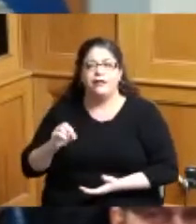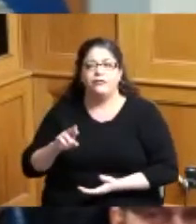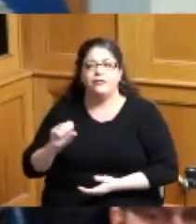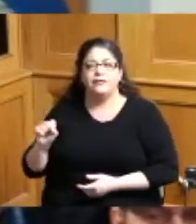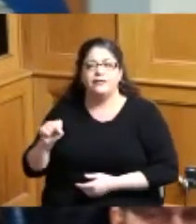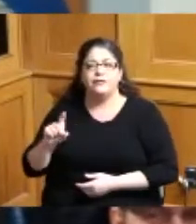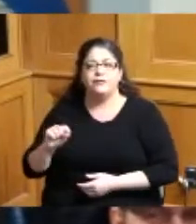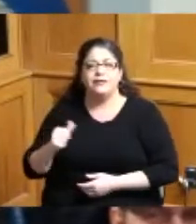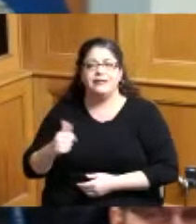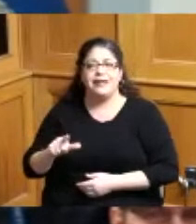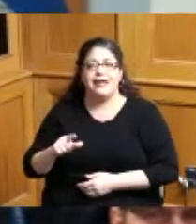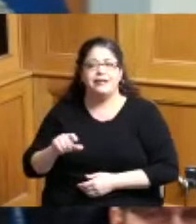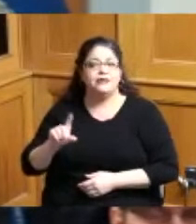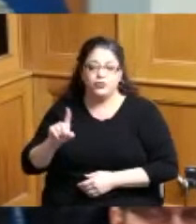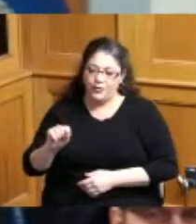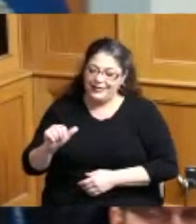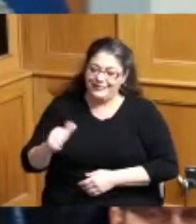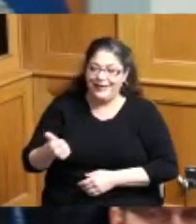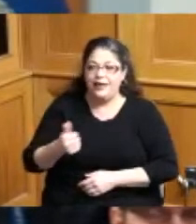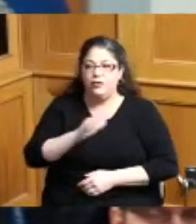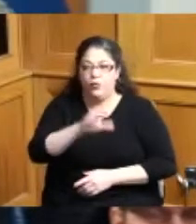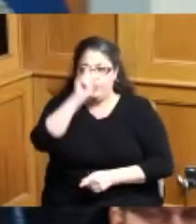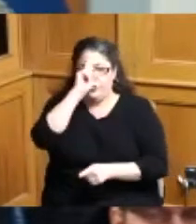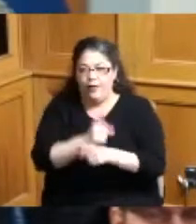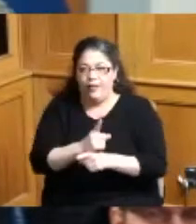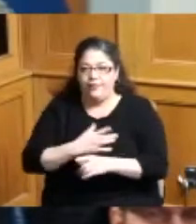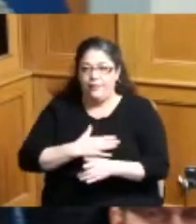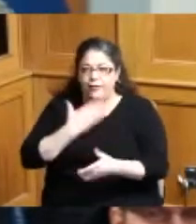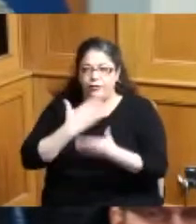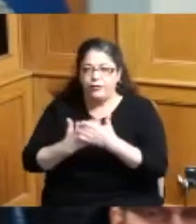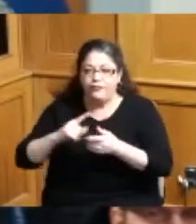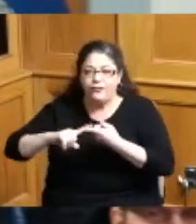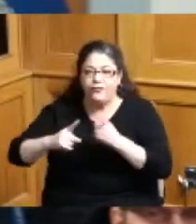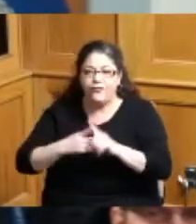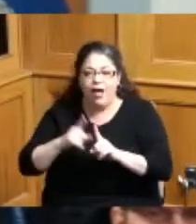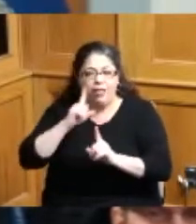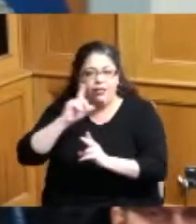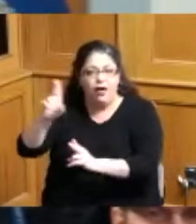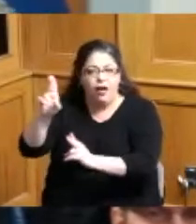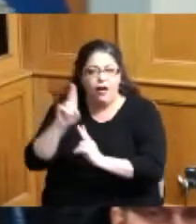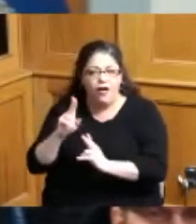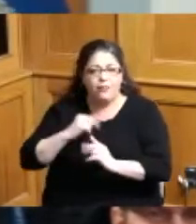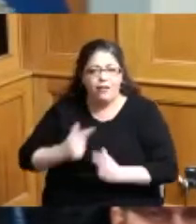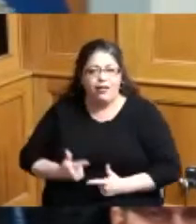your your brother and my good friend and I thought that was like the honor of my life little boy from